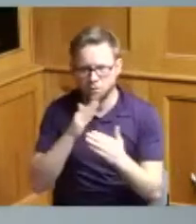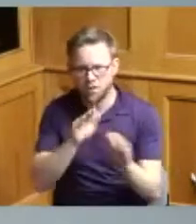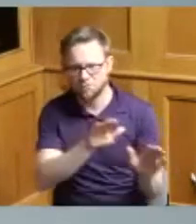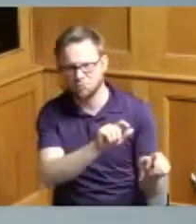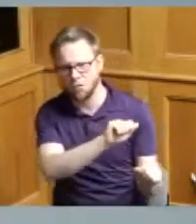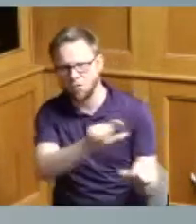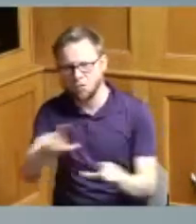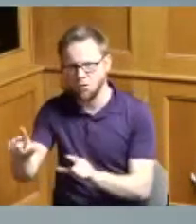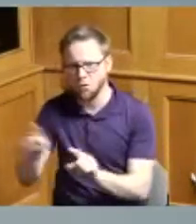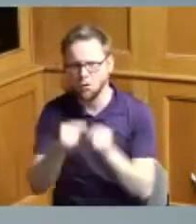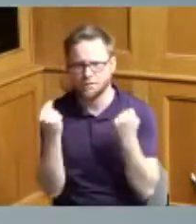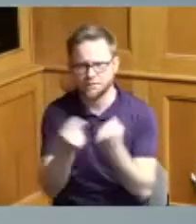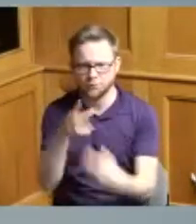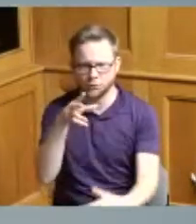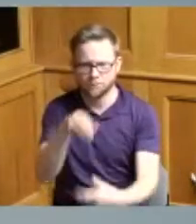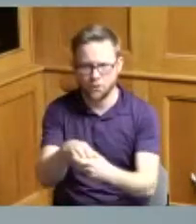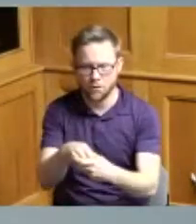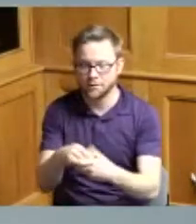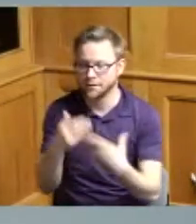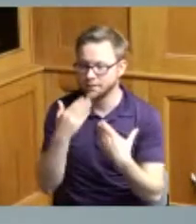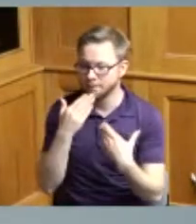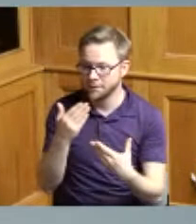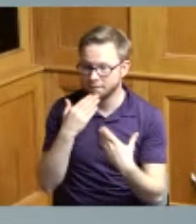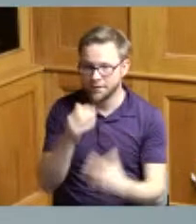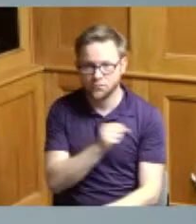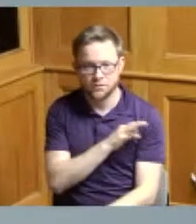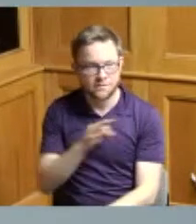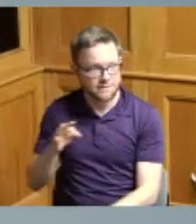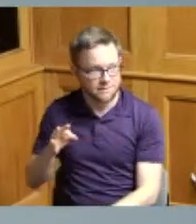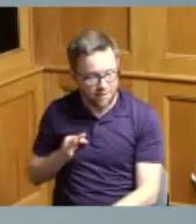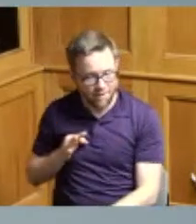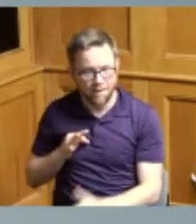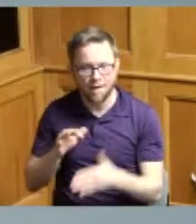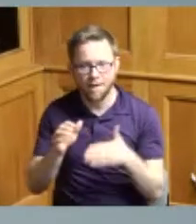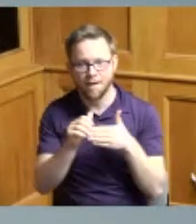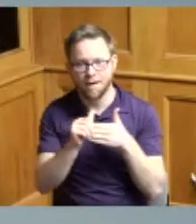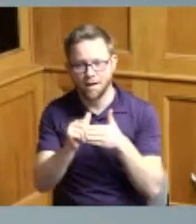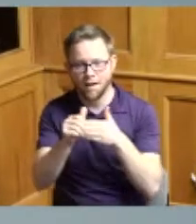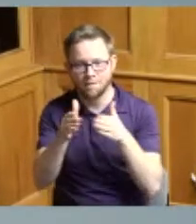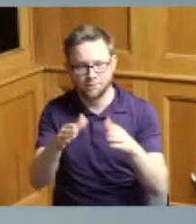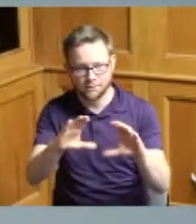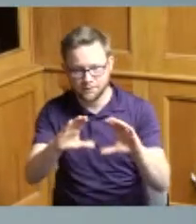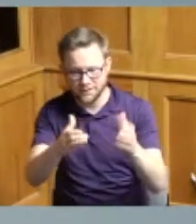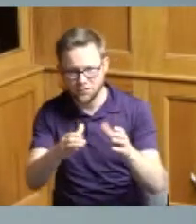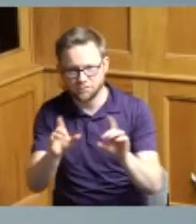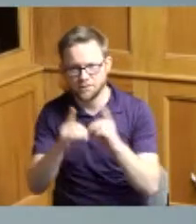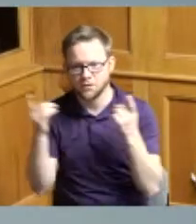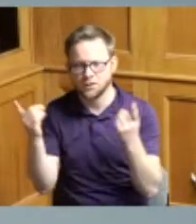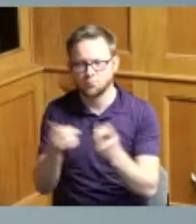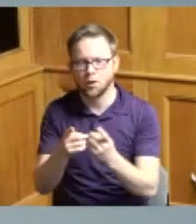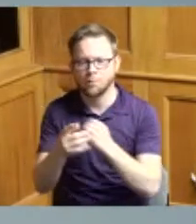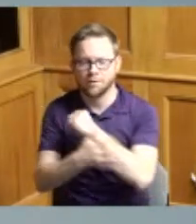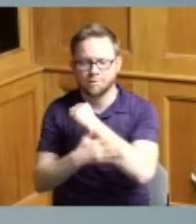in that and thank our staff and leadership over at the department of county facilities who had